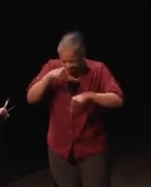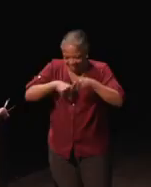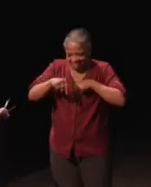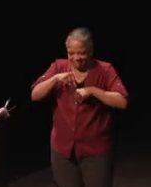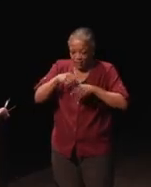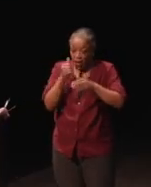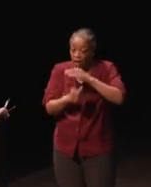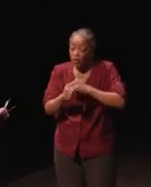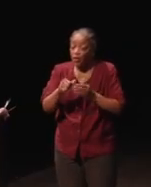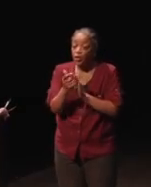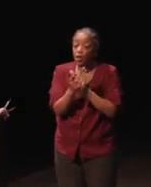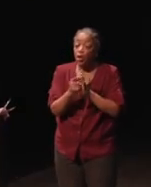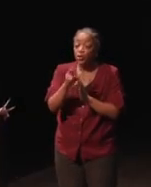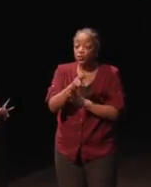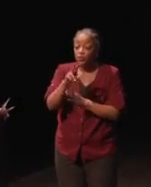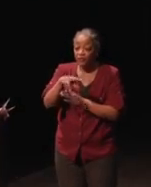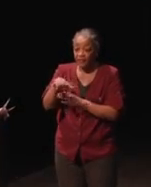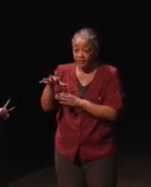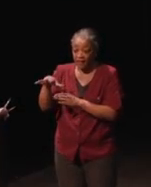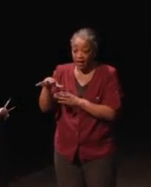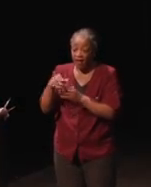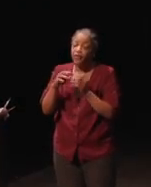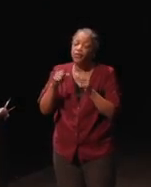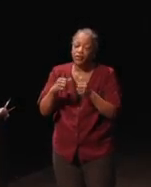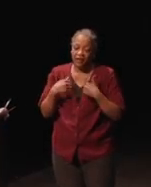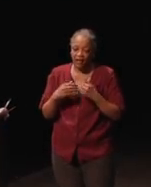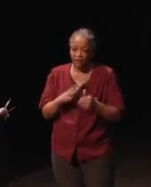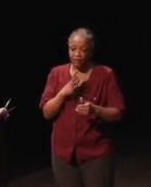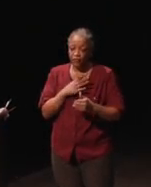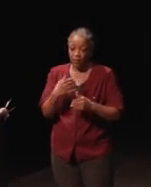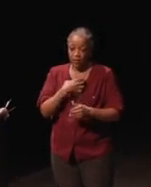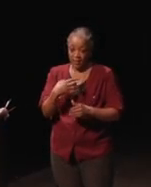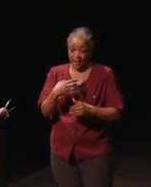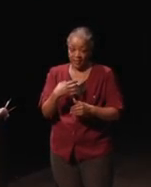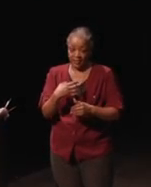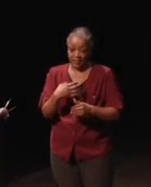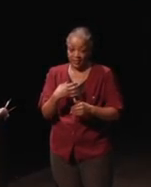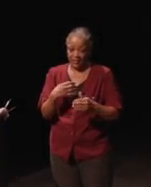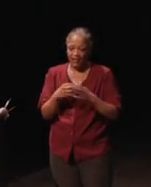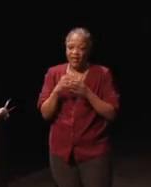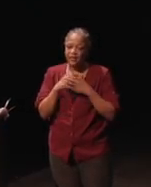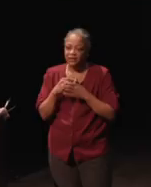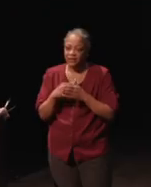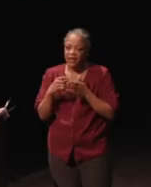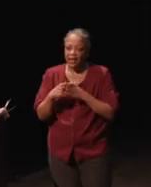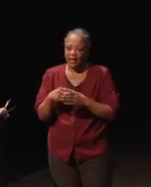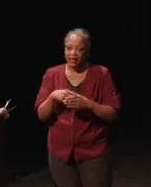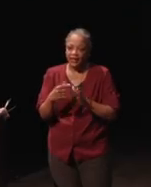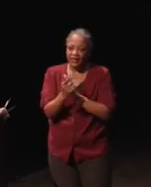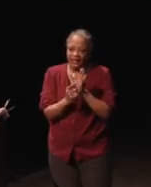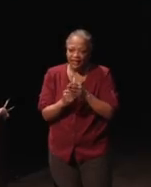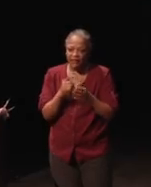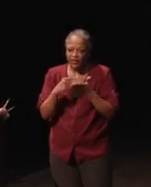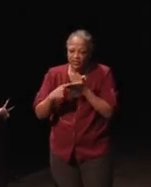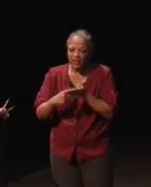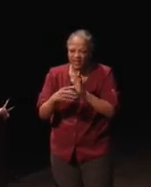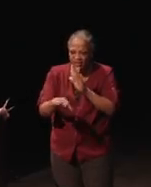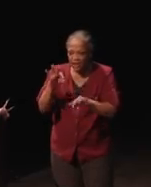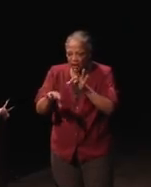under 255 you could file a formal complaint to not get a one off, but a formal complaint was like a litigation with discovery, and you needed lawyers,